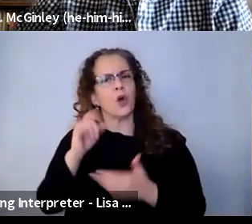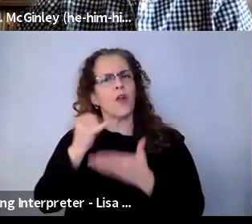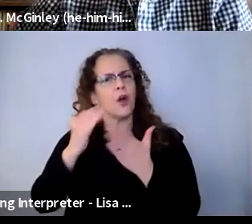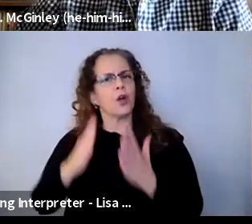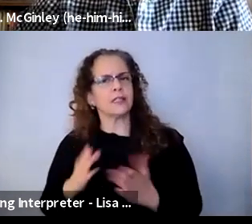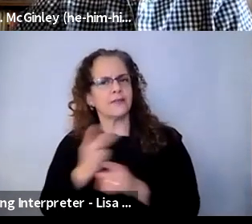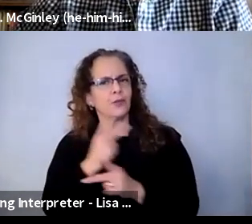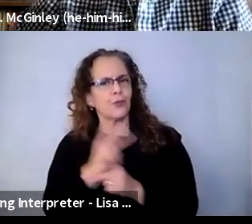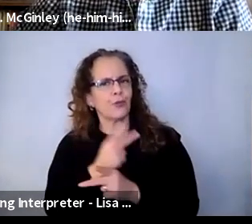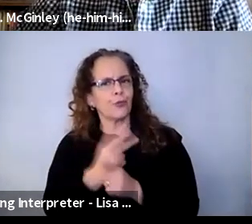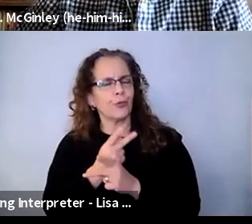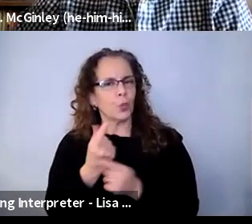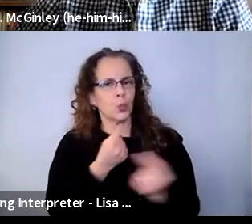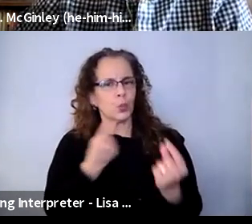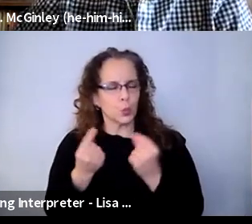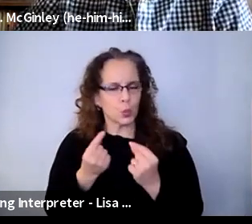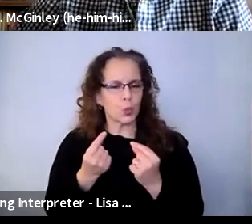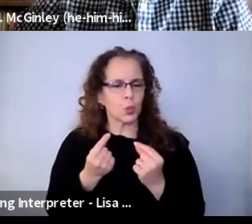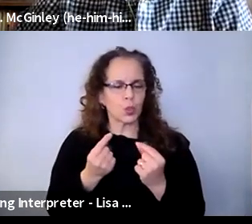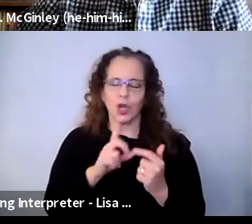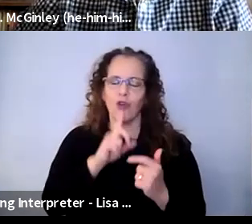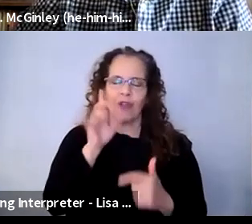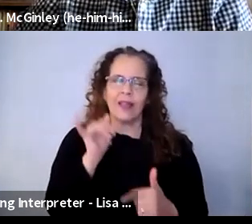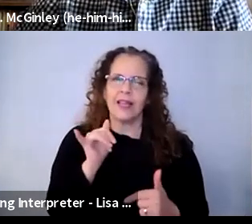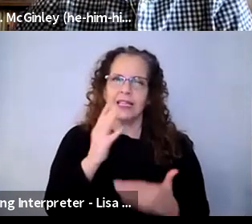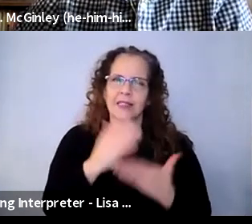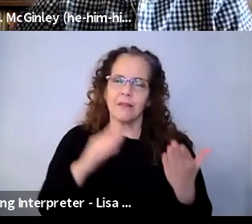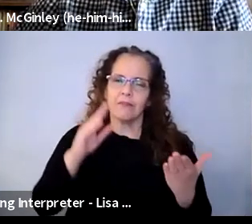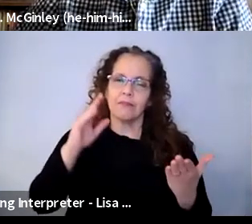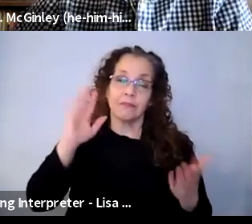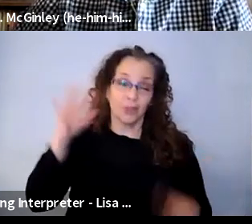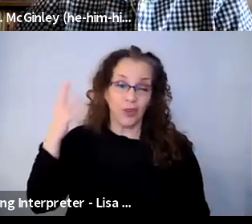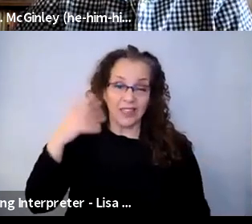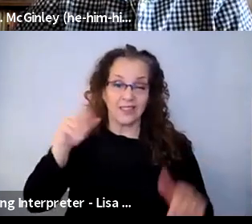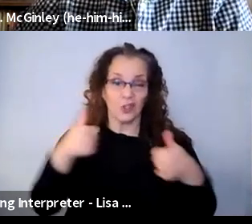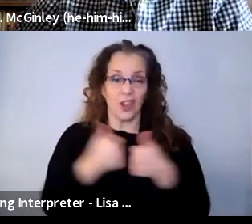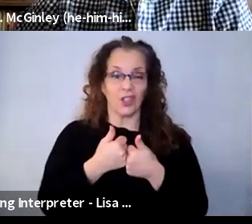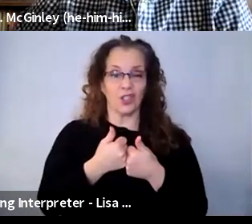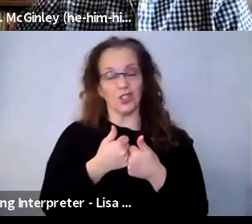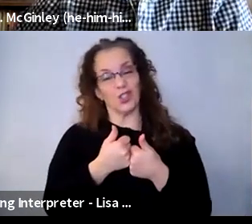really crazy challenges of, you know, our partner teachers